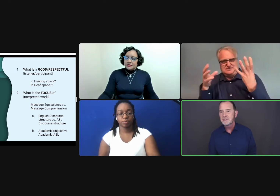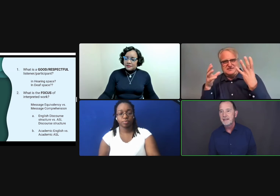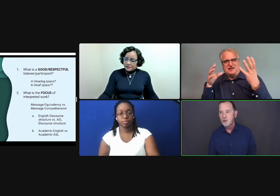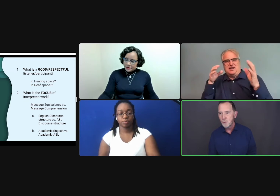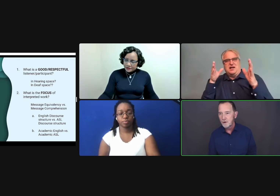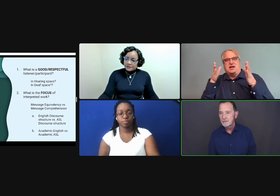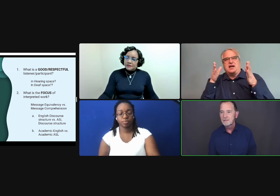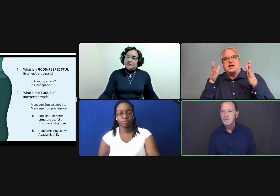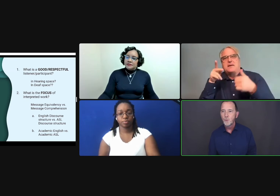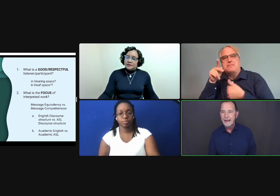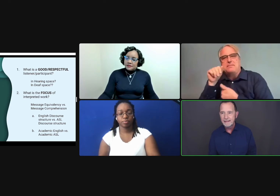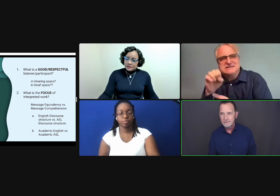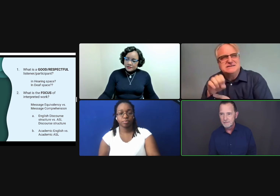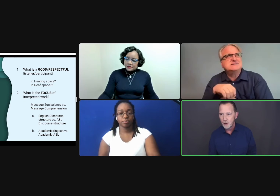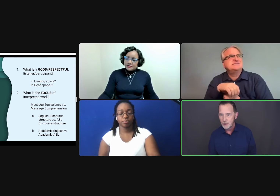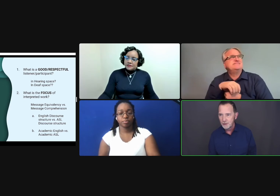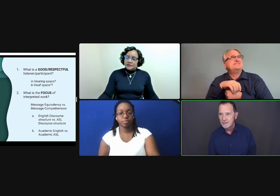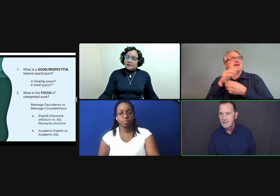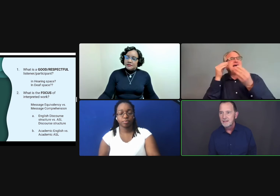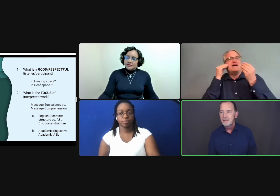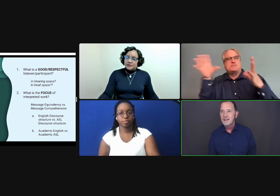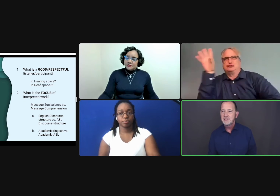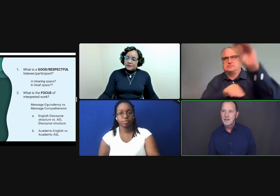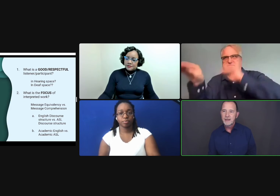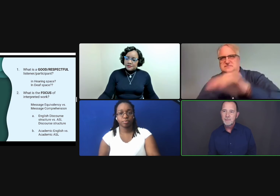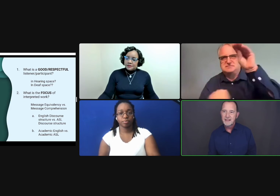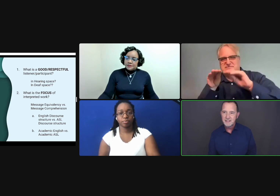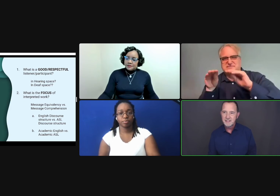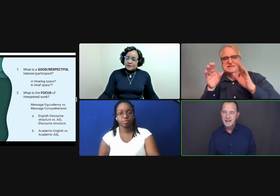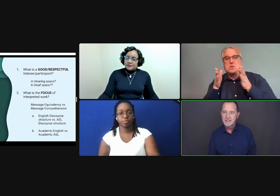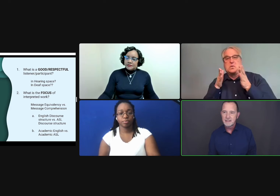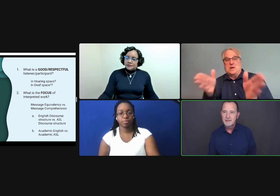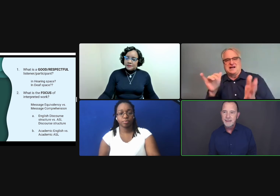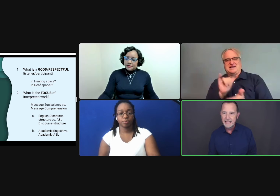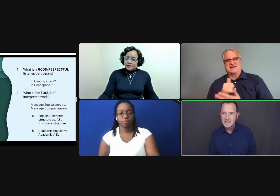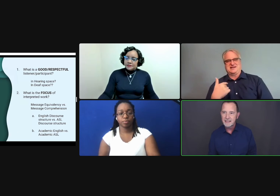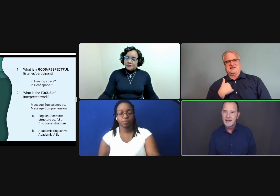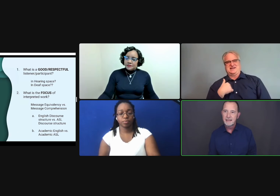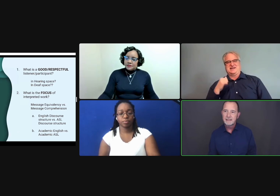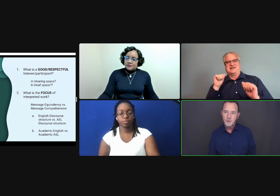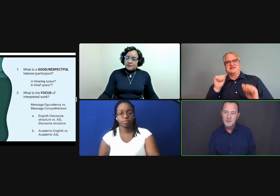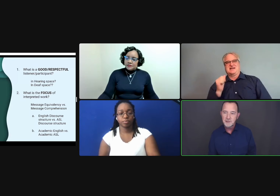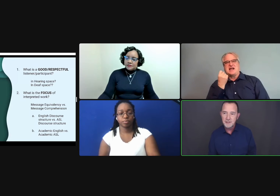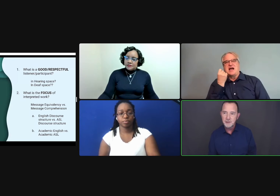to hear more, wait longer, and then generate a message that is in pace and discourse structure